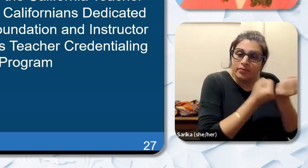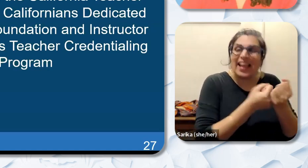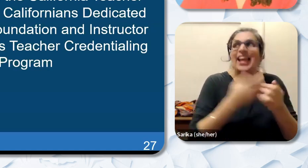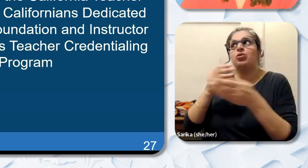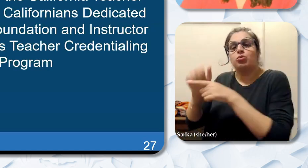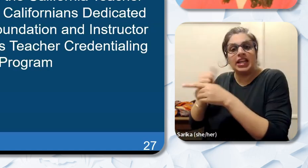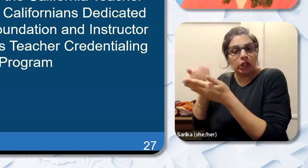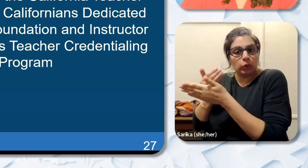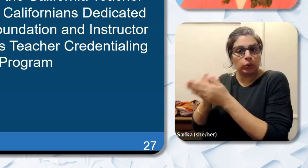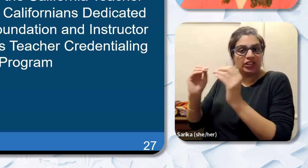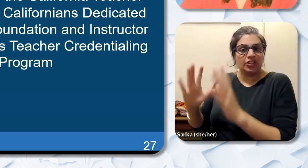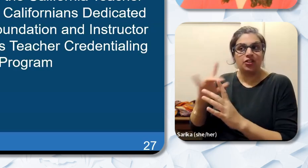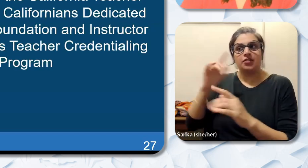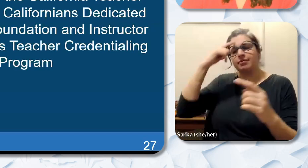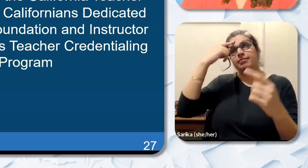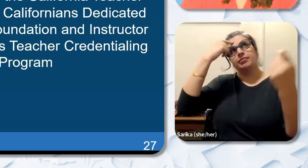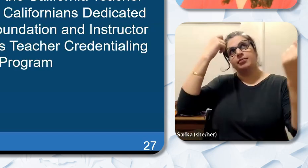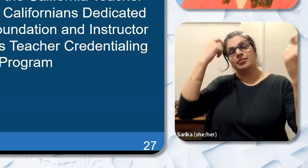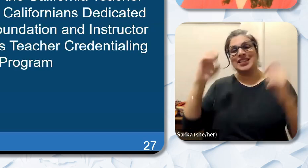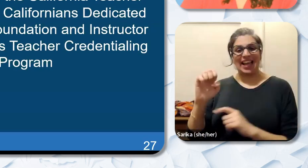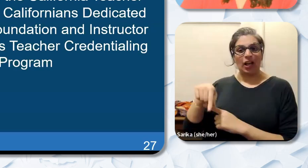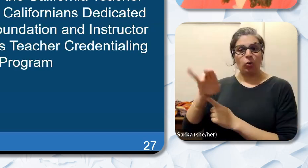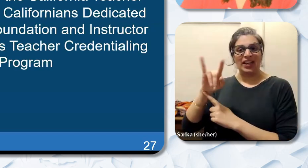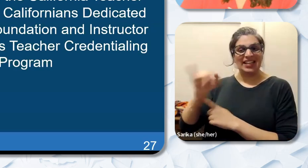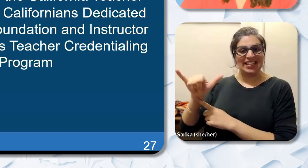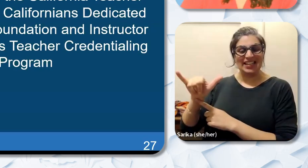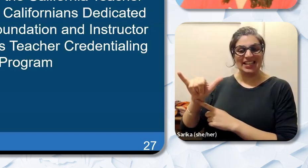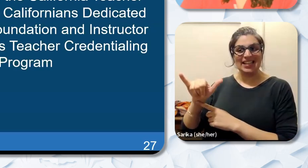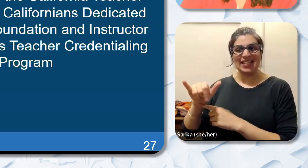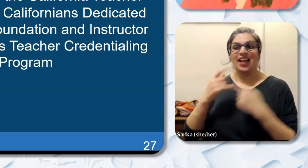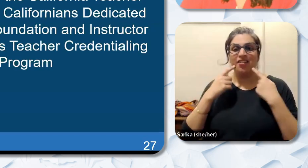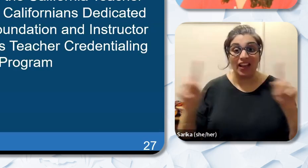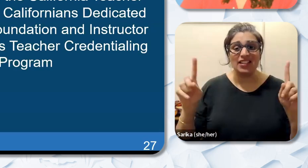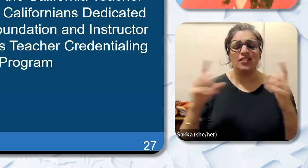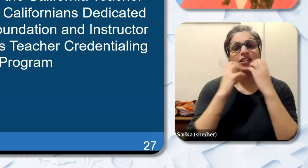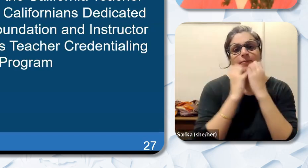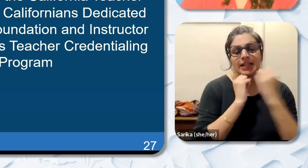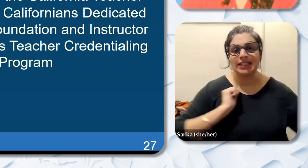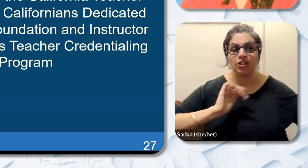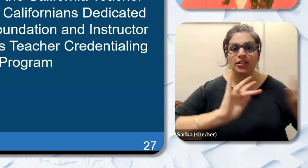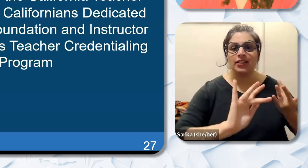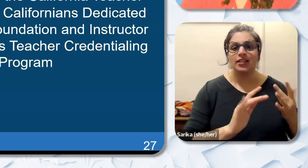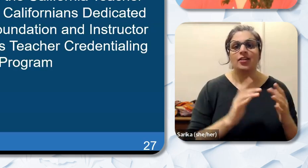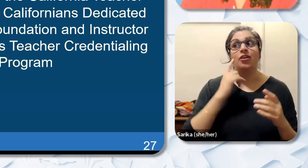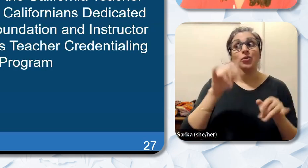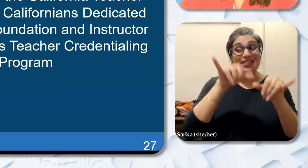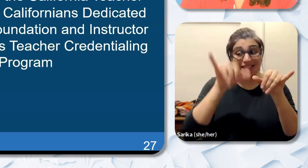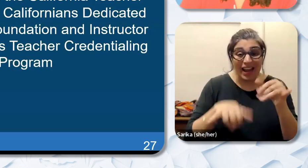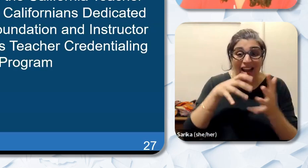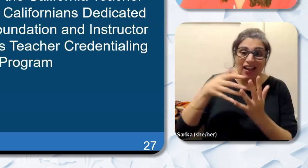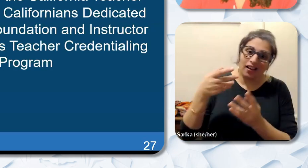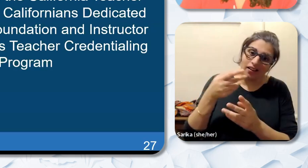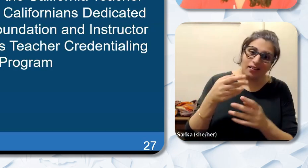be equity minded effective and compassionate so they stay in the profession. She is driven by